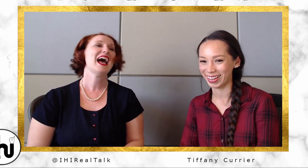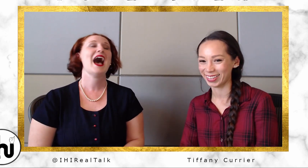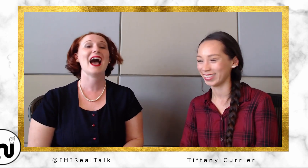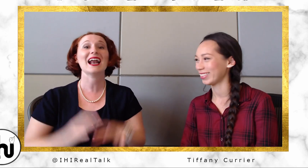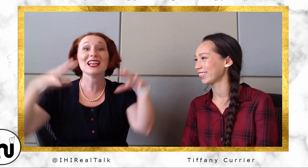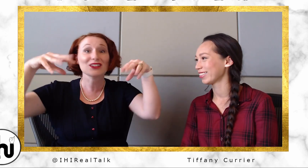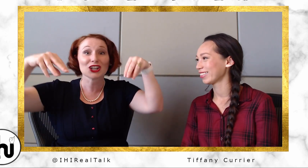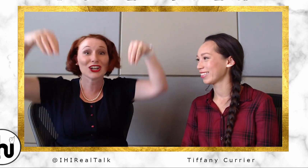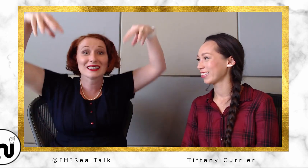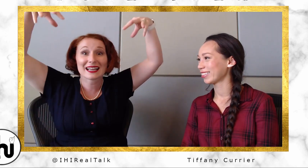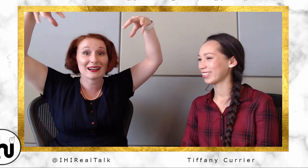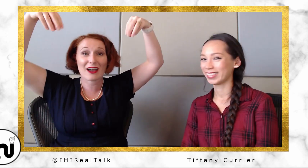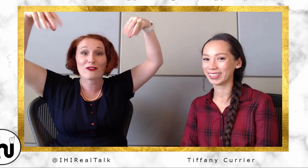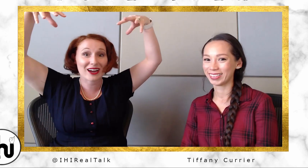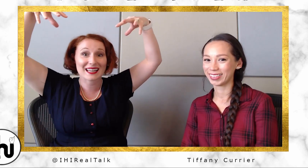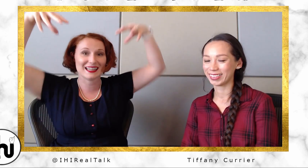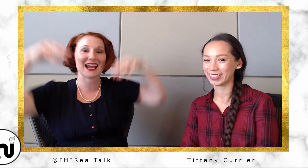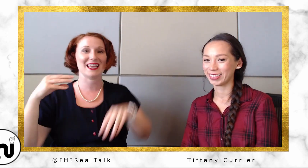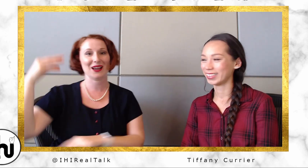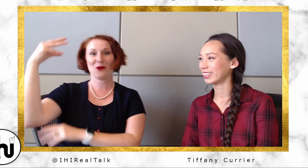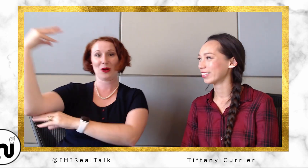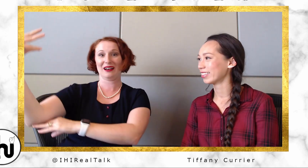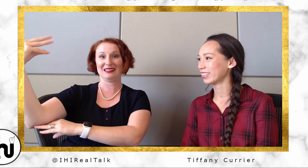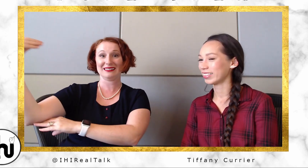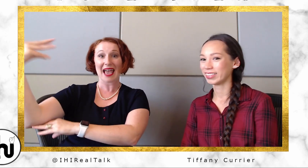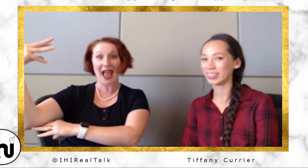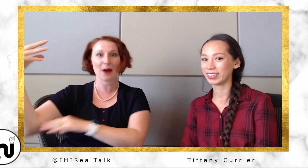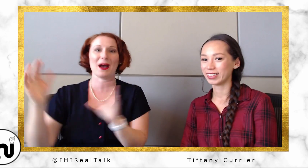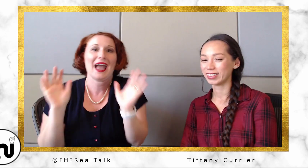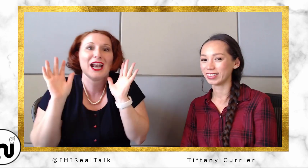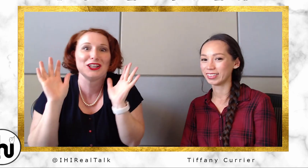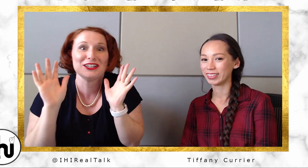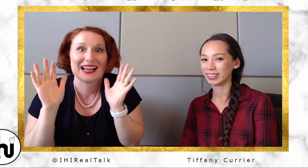And I hadn't even learned like overhead lighting or a lamp. I hadn't learned any